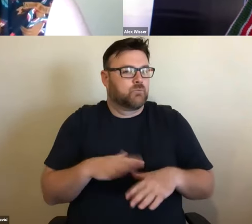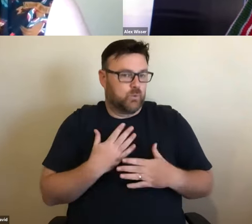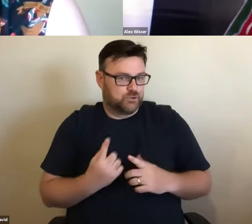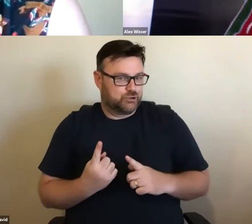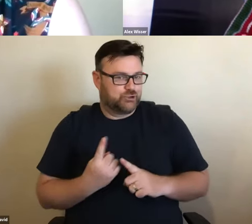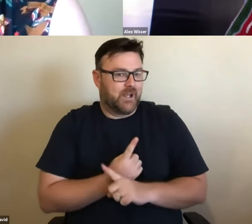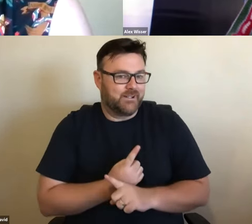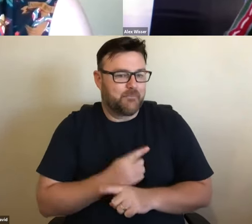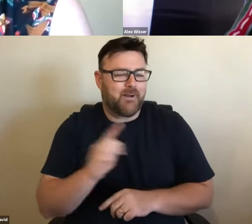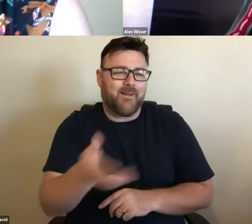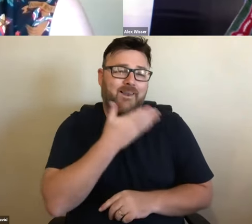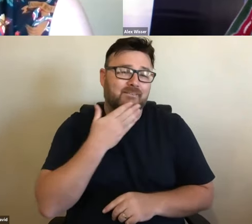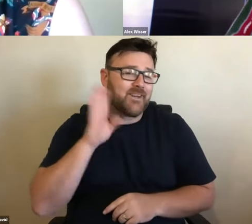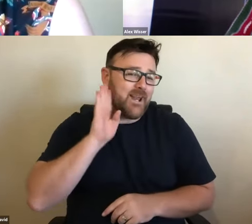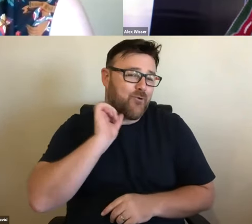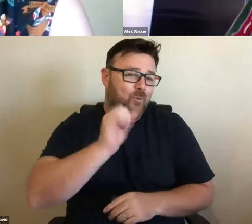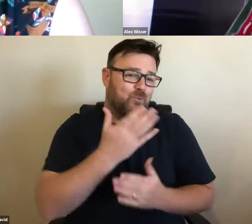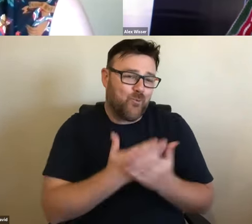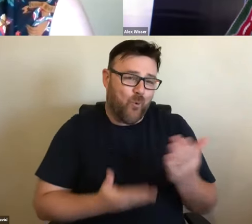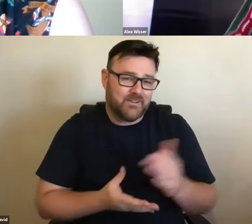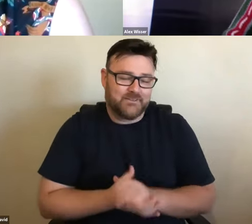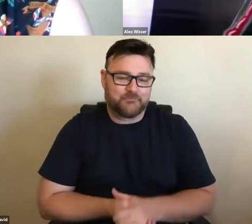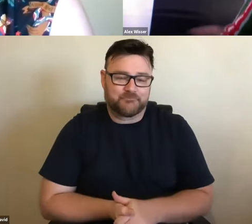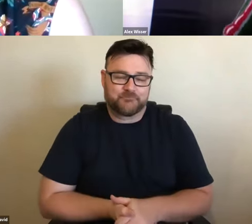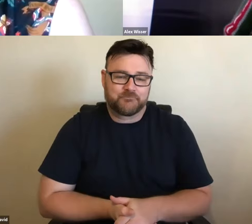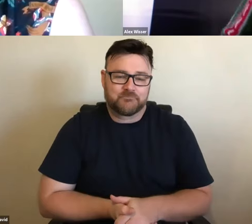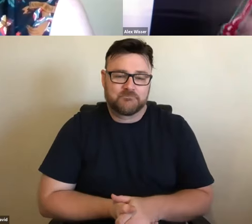hear that story. >> ALEX WISSE:... Talk about that either. It is a big